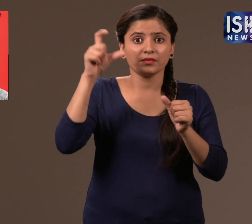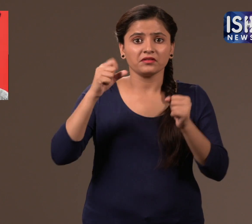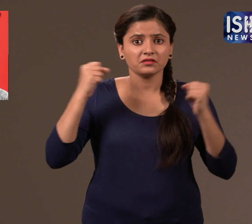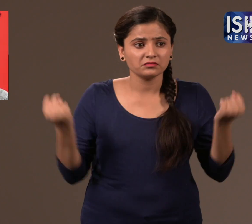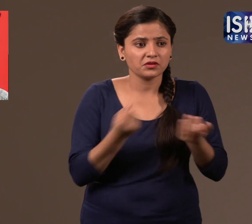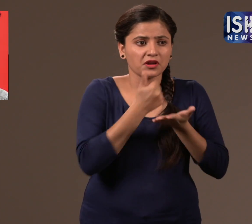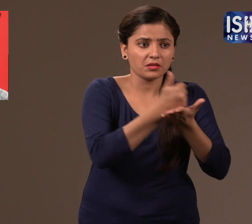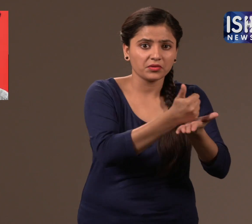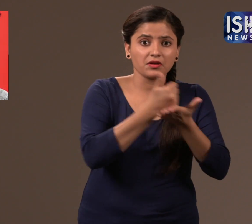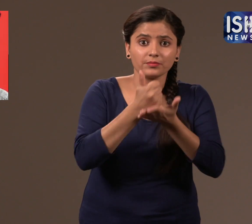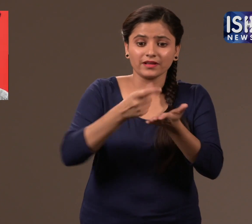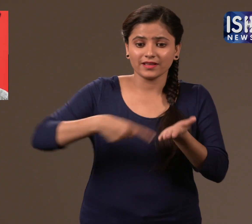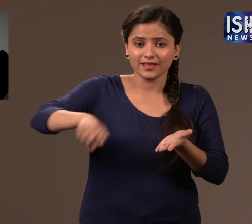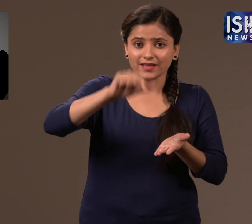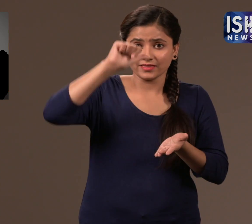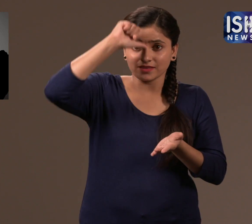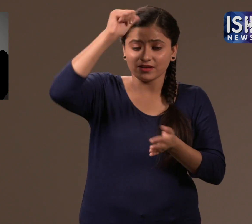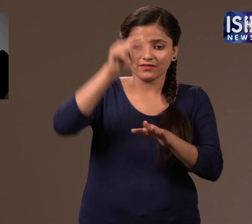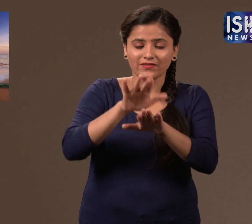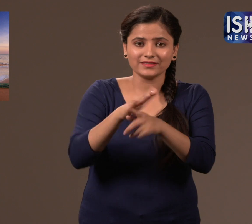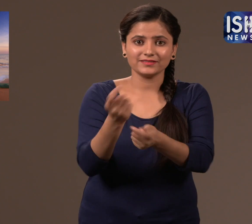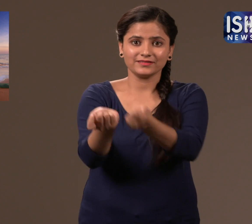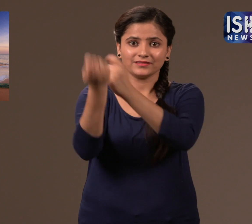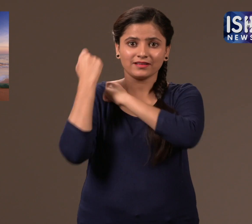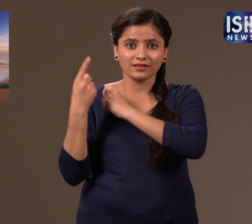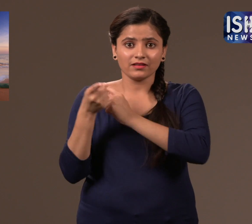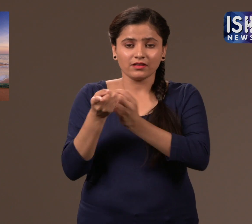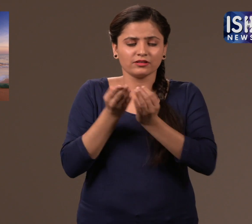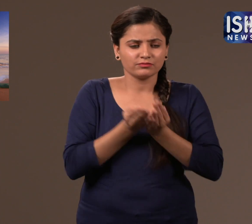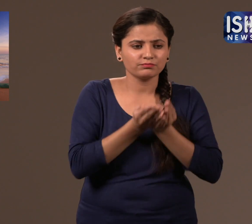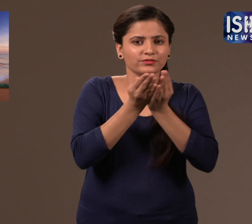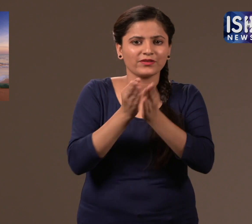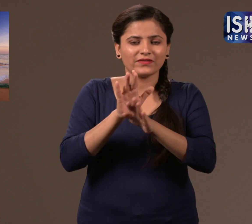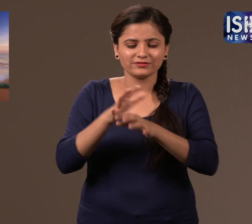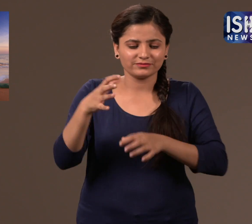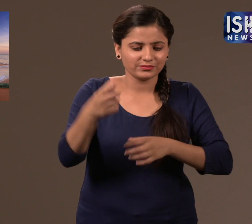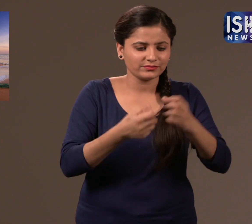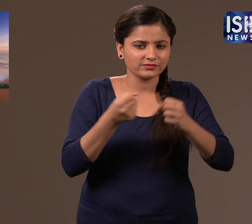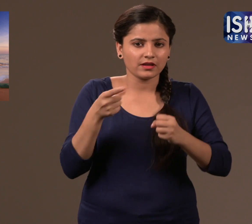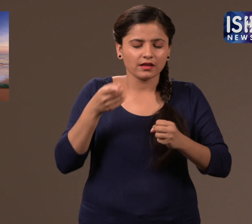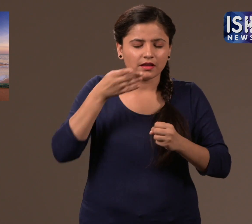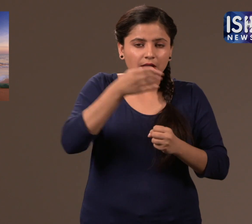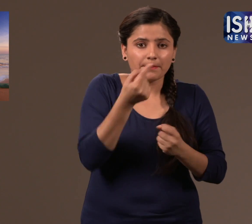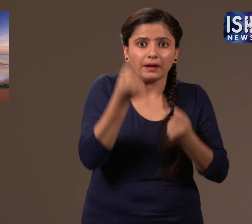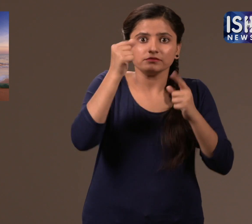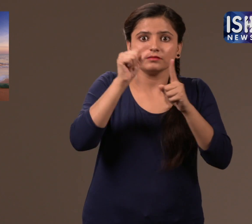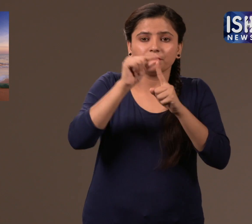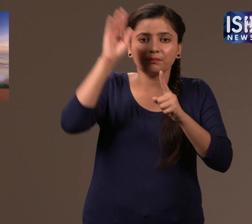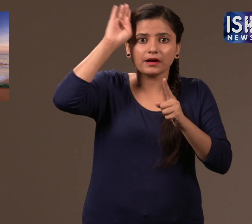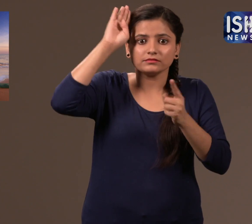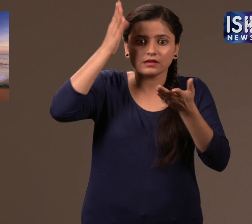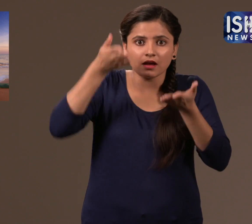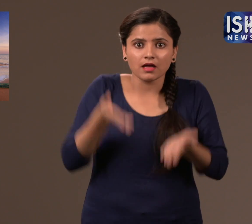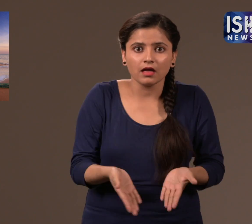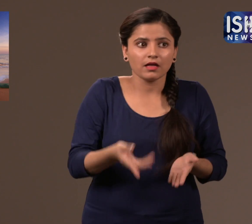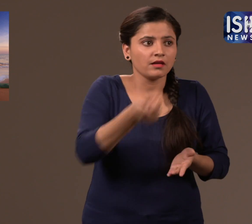is an Activist who helps Indian Fishermen who enter Pakistan by mistake